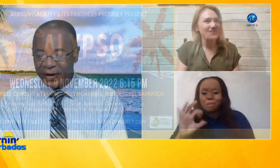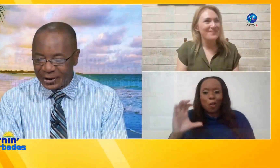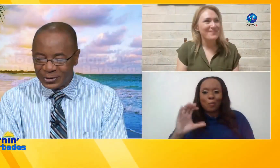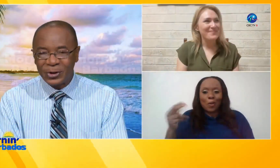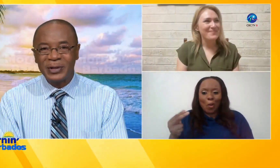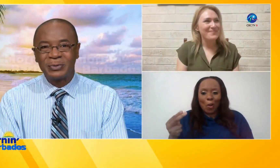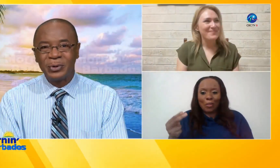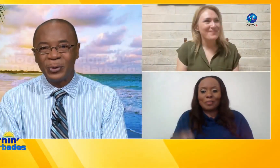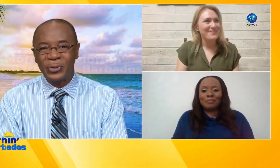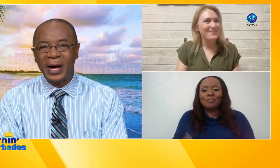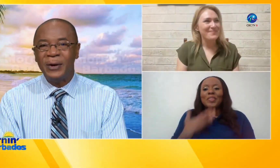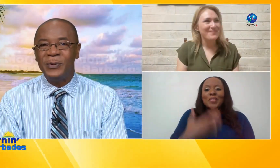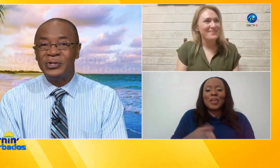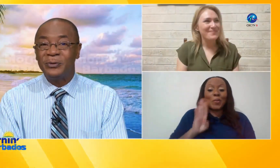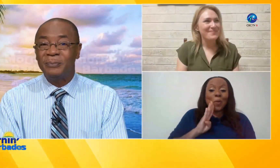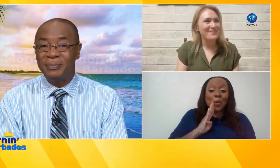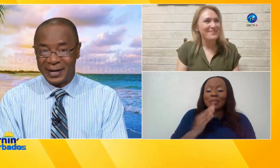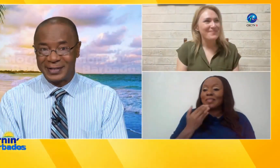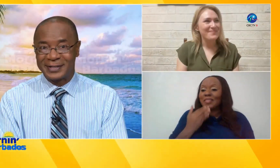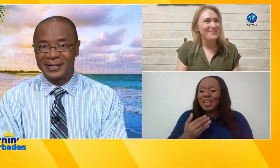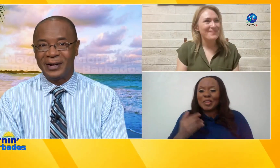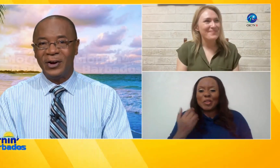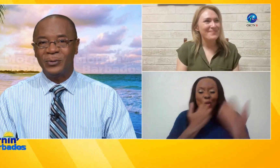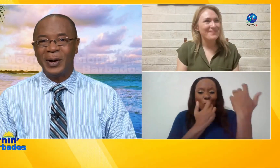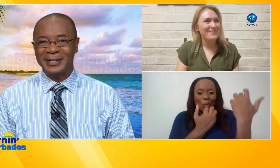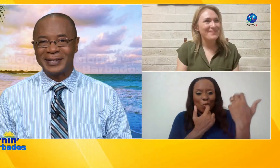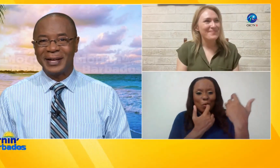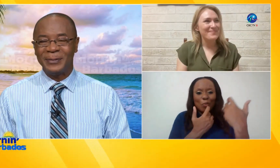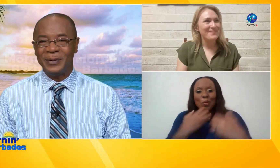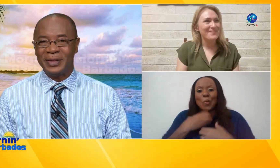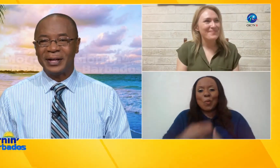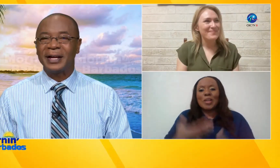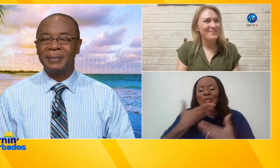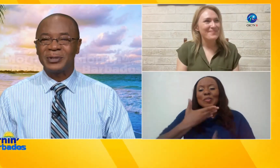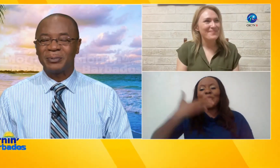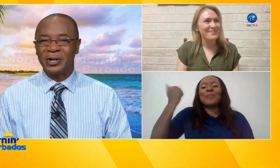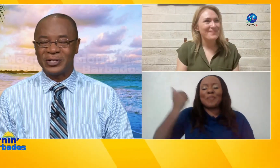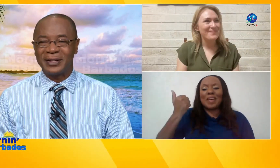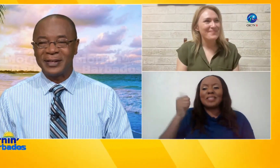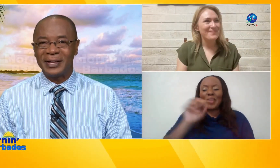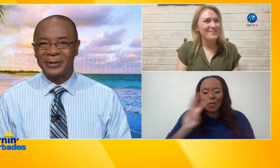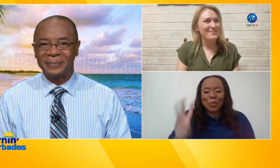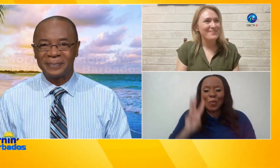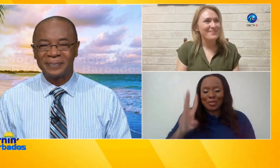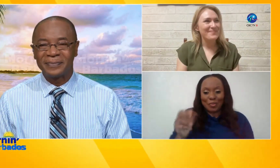thank you so much Ruth I wish you best on Wednesday with the Calypso project thank you